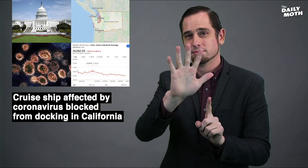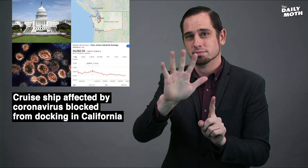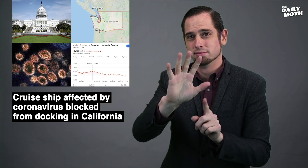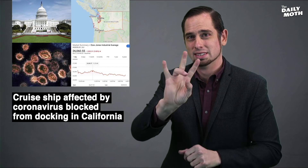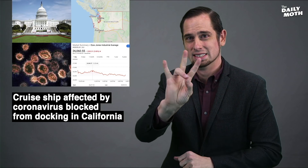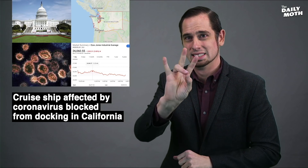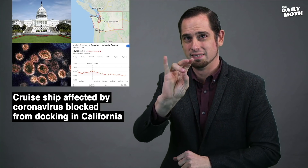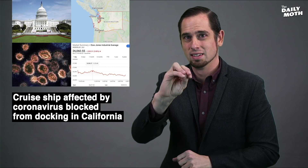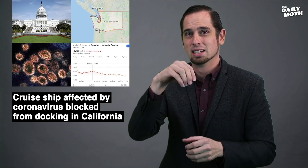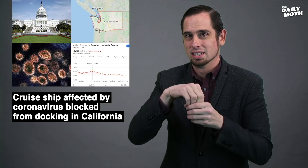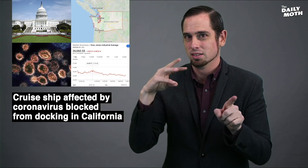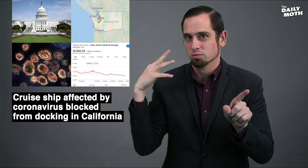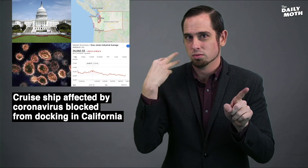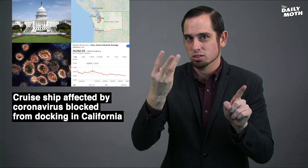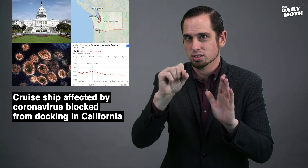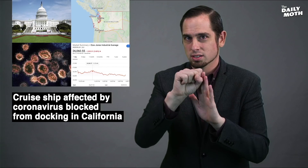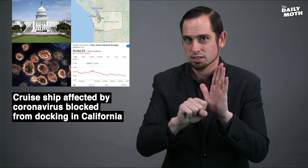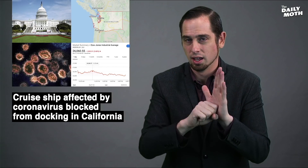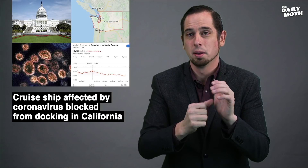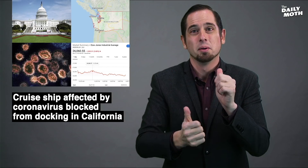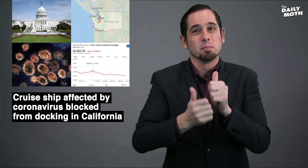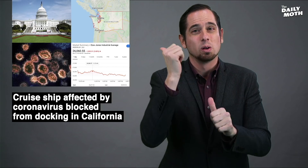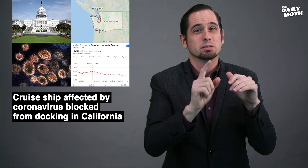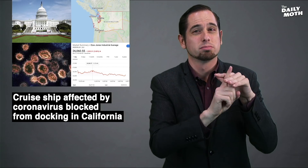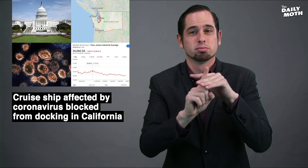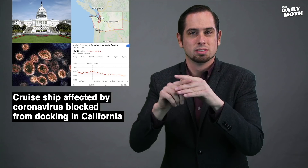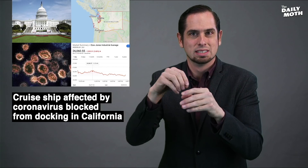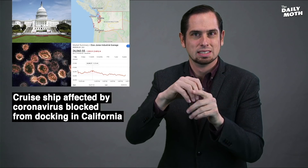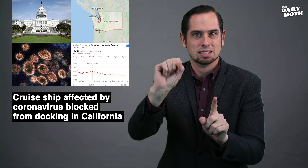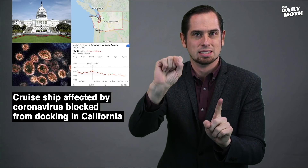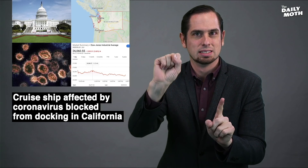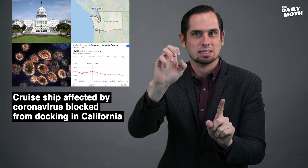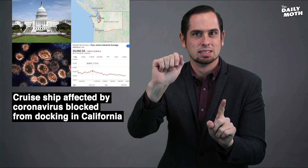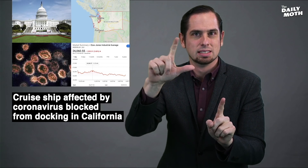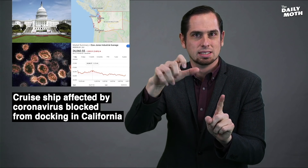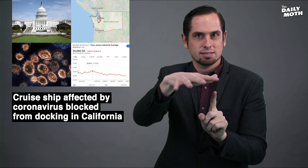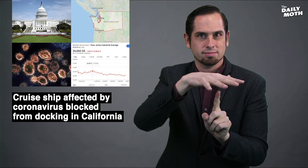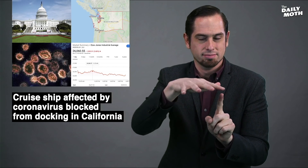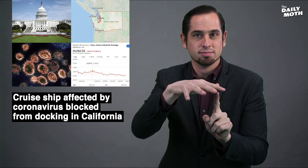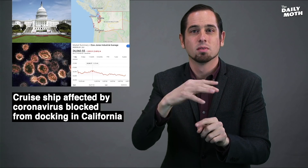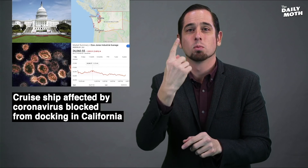About 70 of them are in Washington state, with the most cases in the Seattle area.